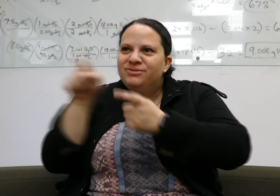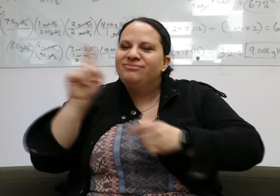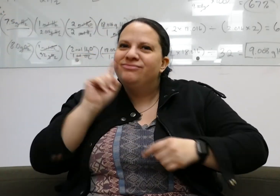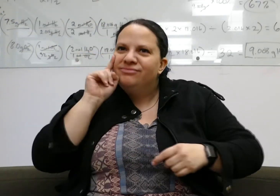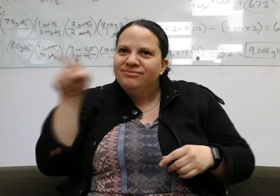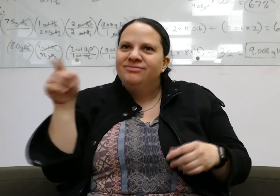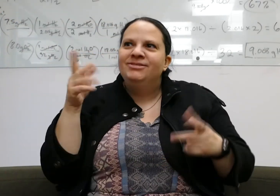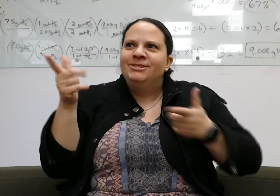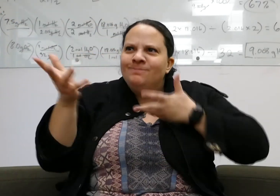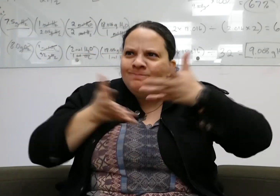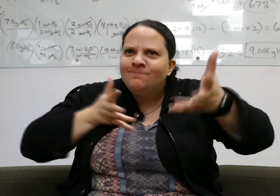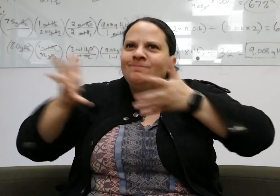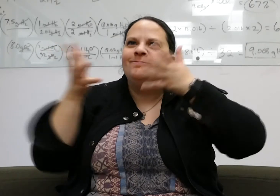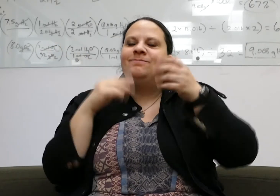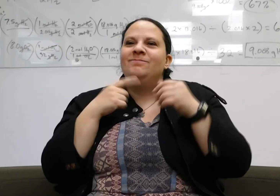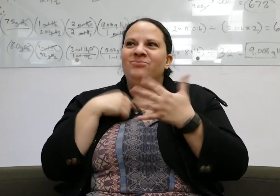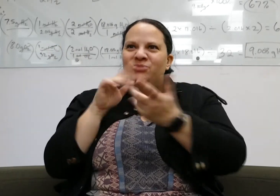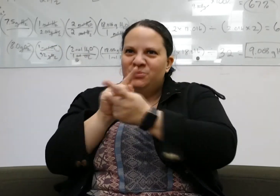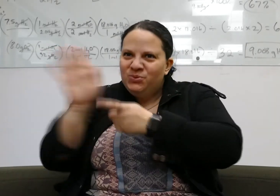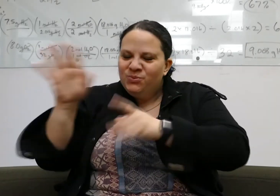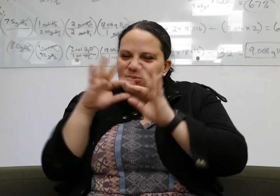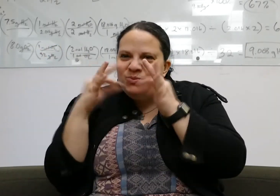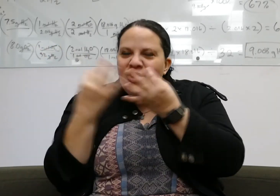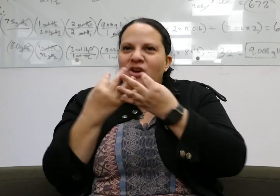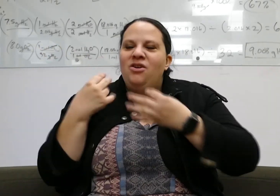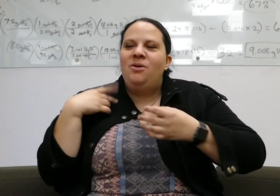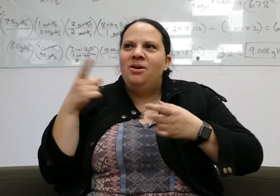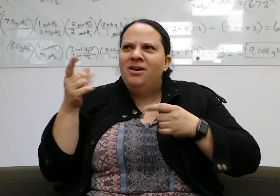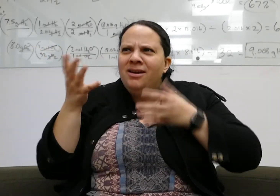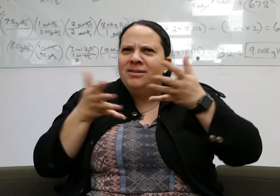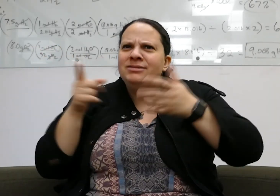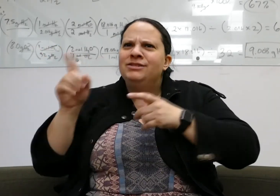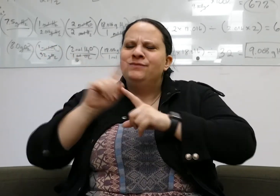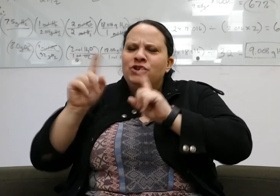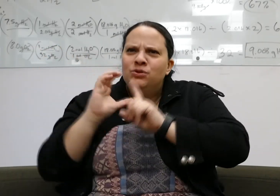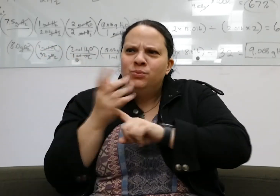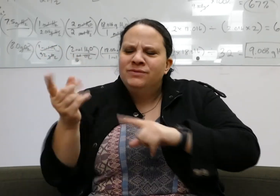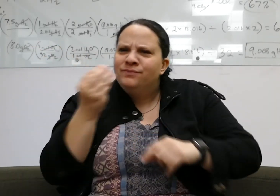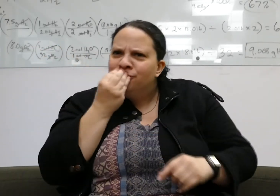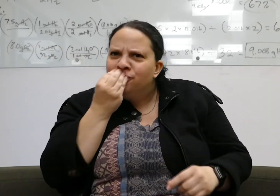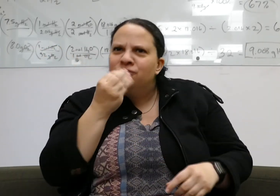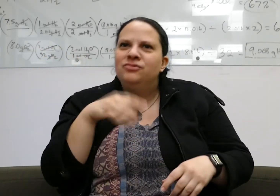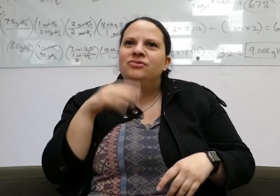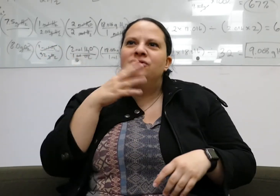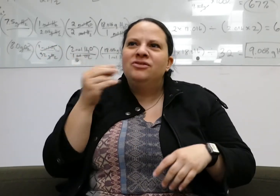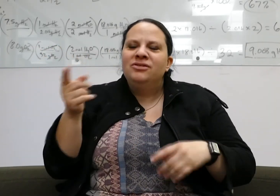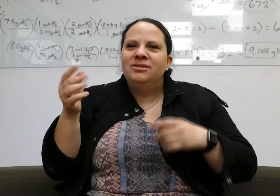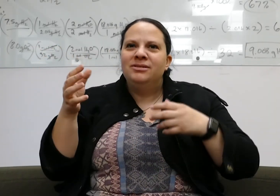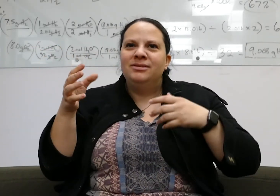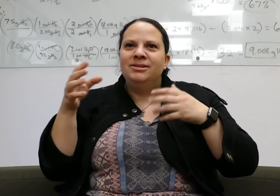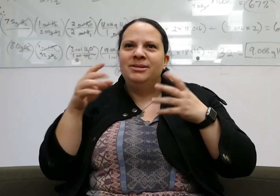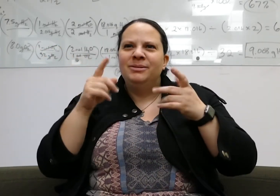I met Deaf people there, gestured with them and met their families. I learned about their culture and food!